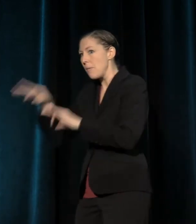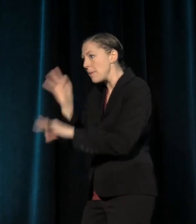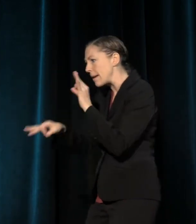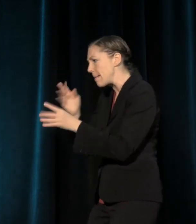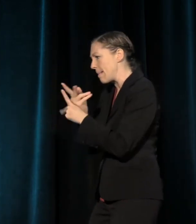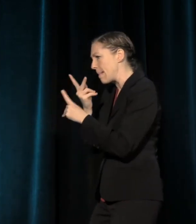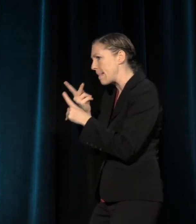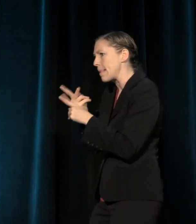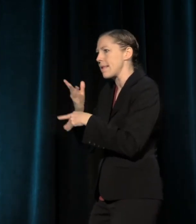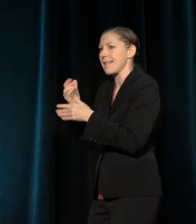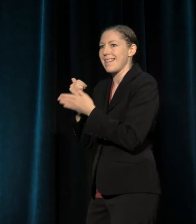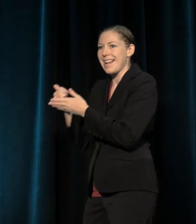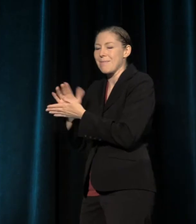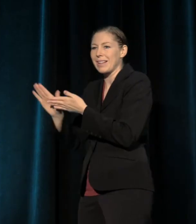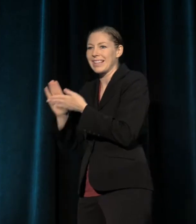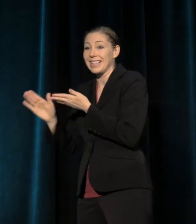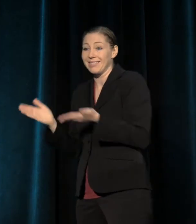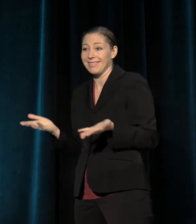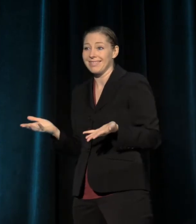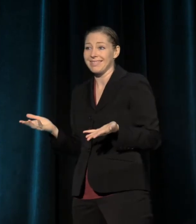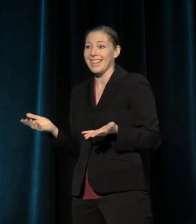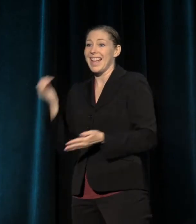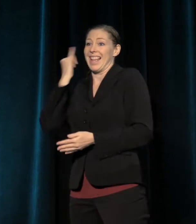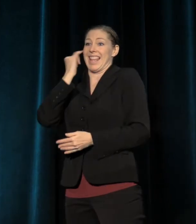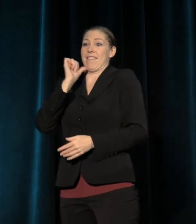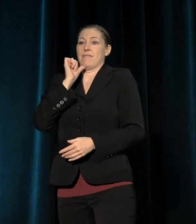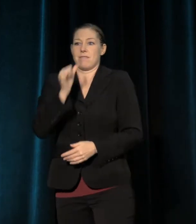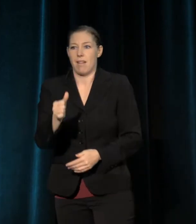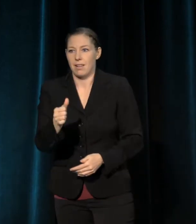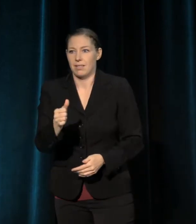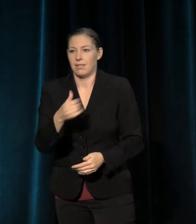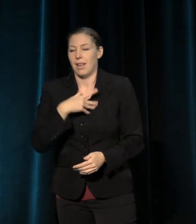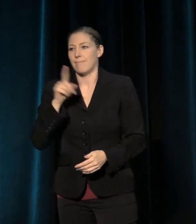And if not, my question to you is: isn't it about time?